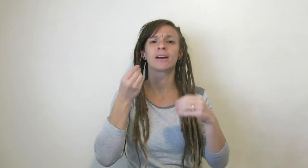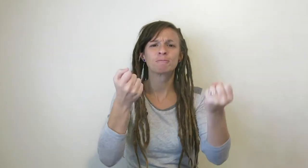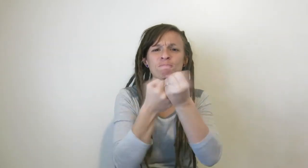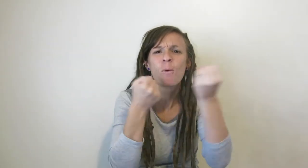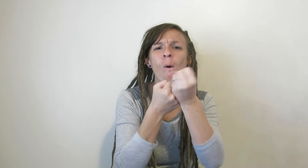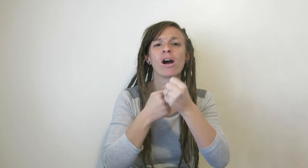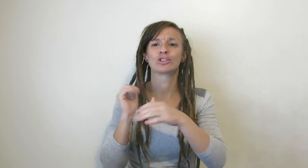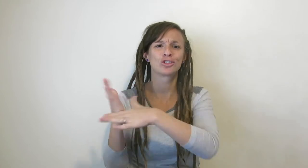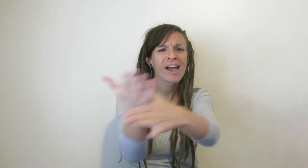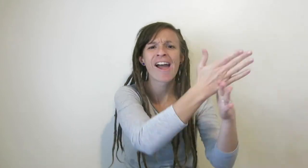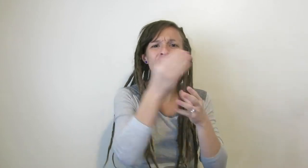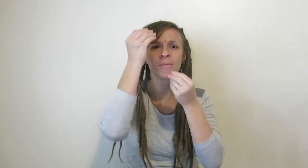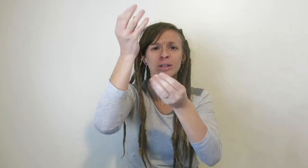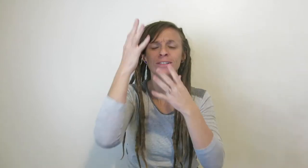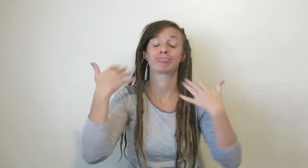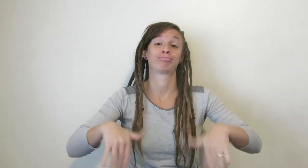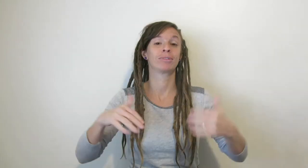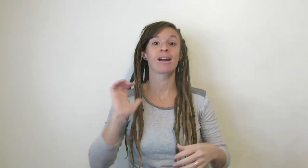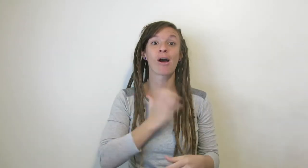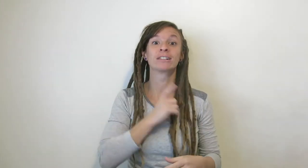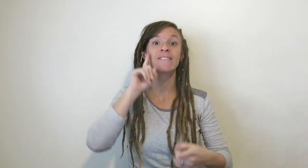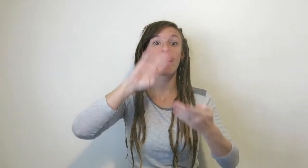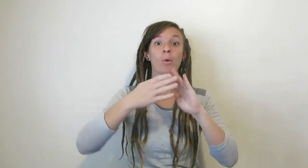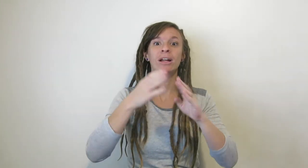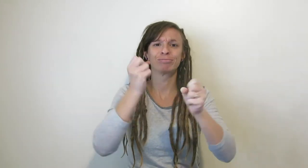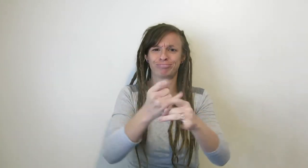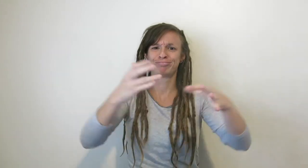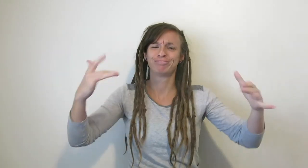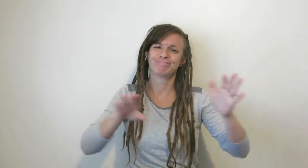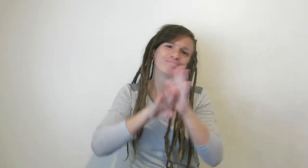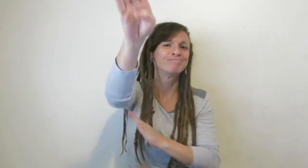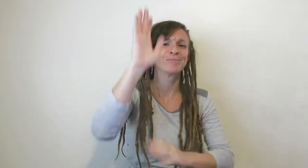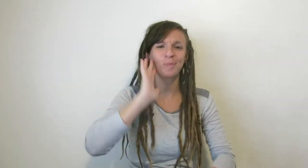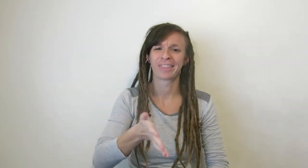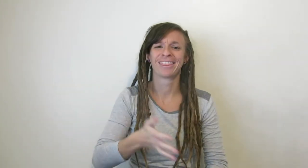and showing support including sharing information with one another, our Deaf community will thrive.